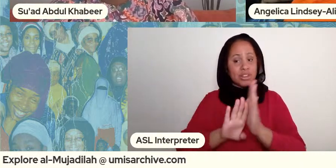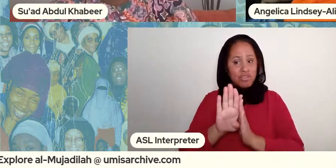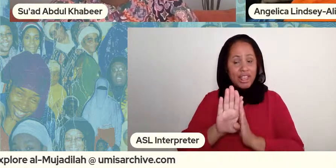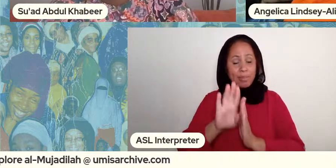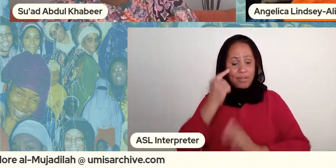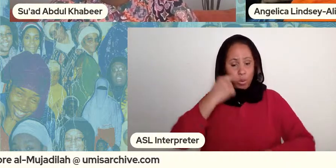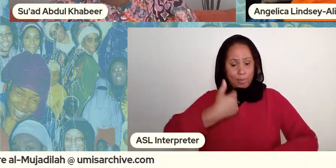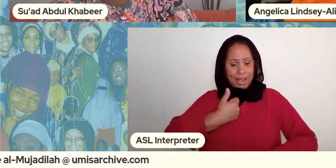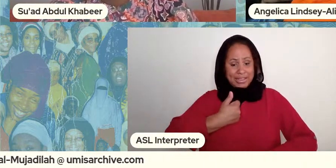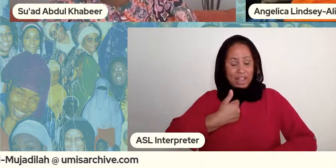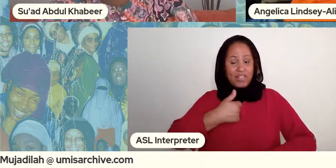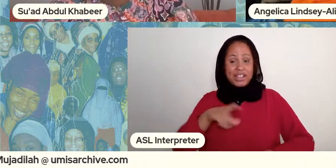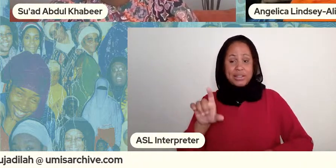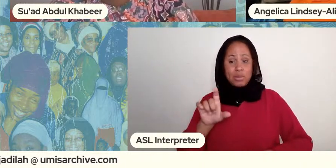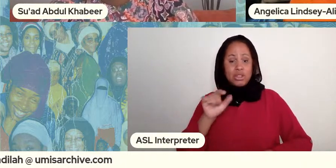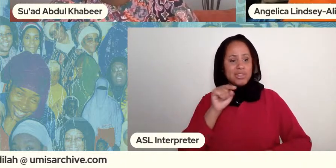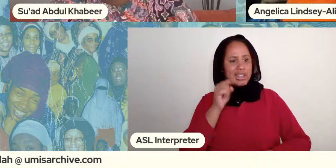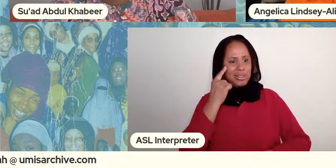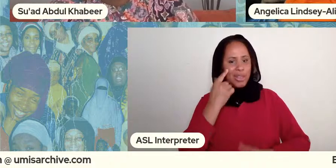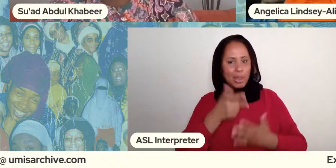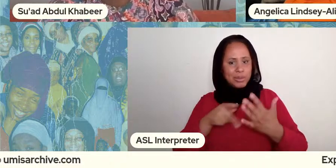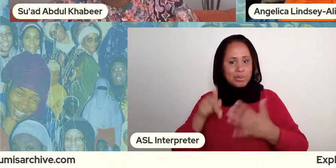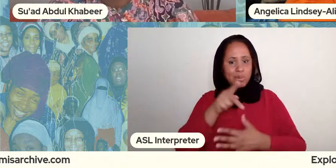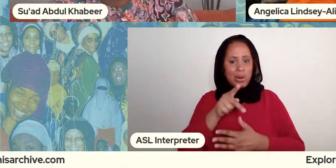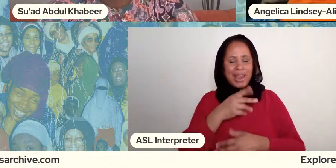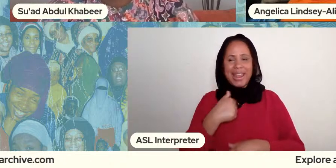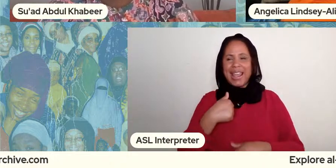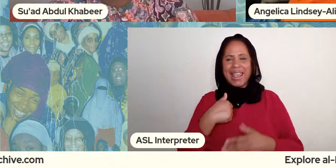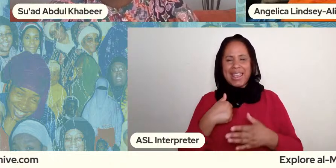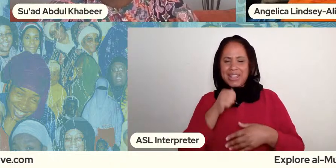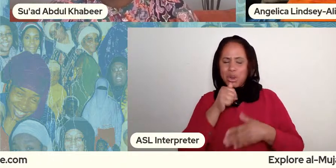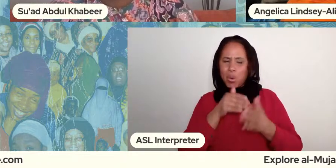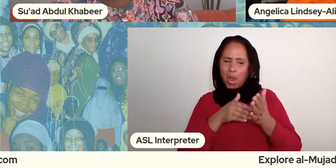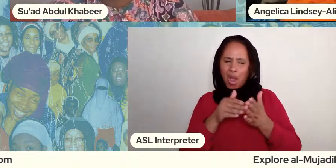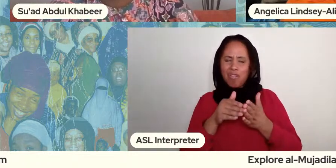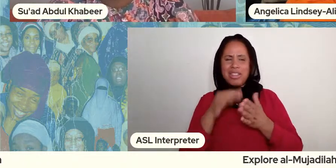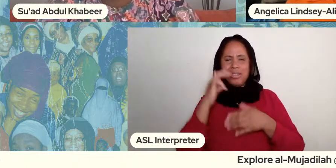i i don't think we often think of converts that way so i think that might be why i loved it